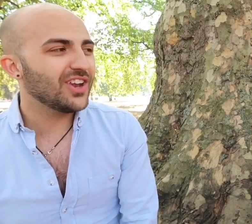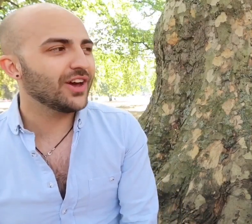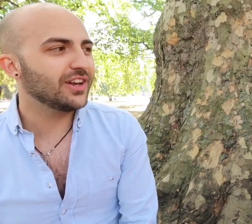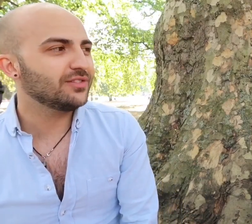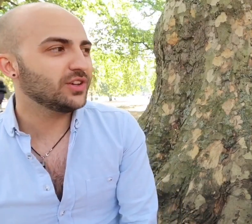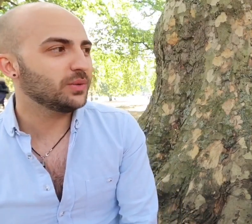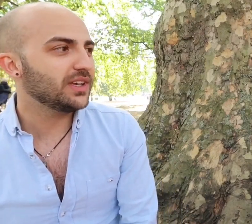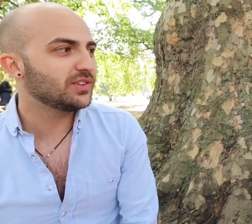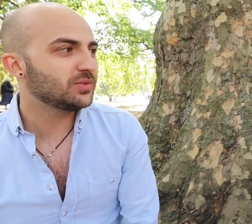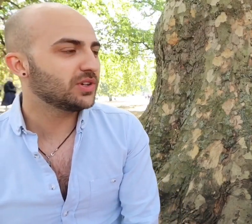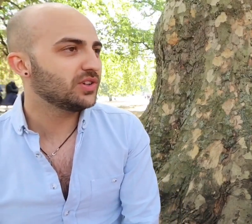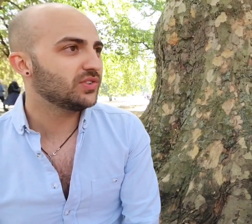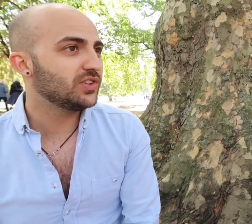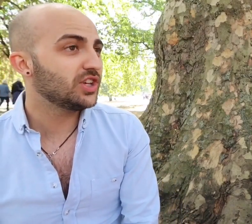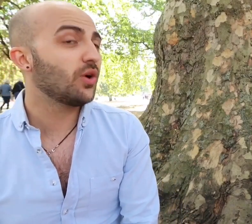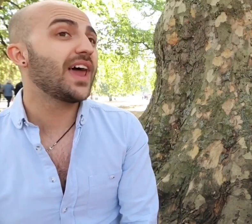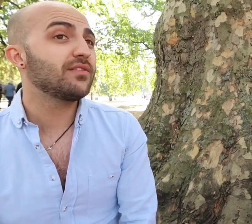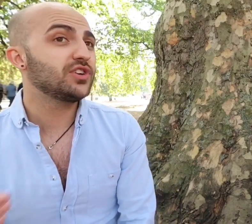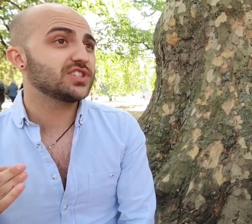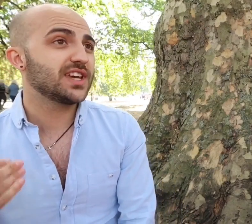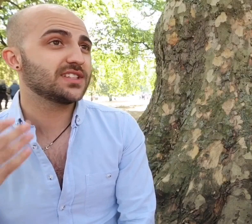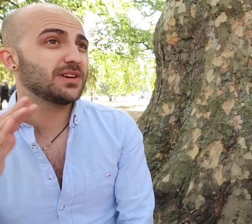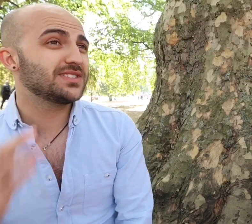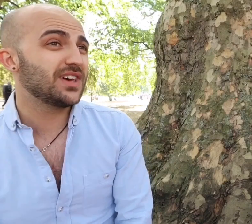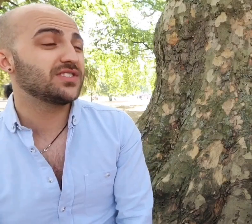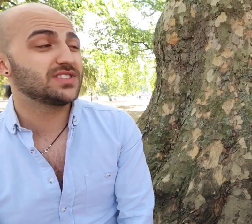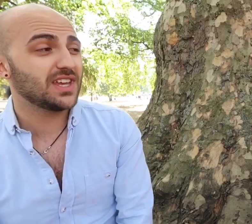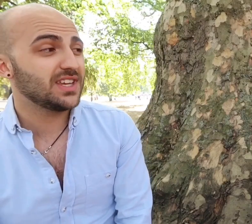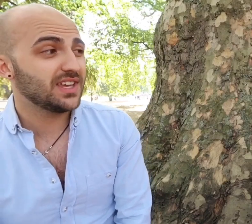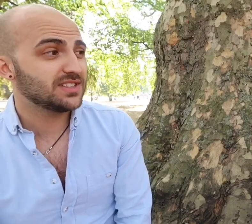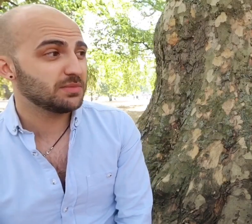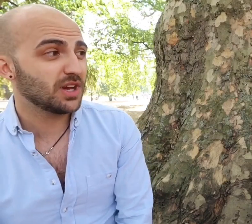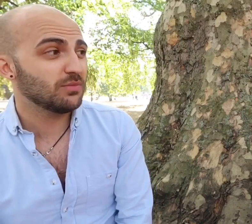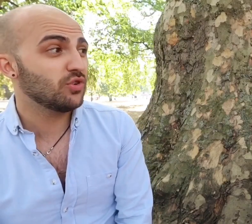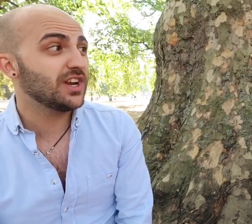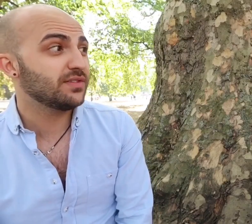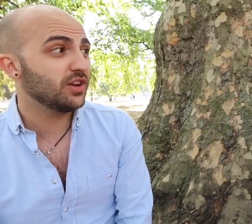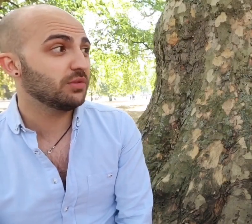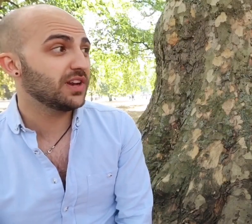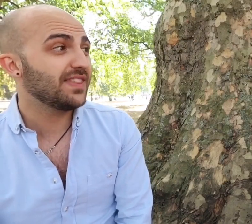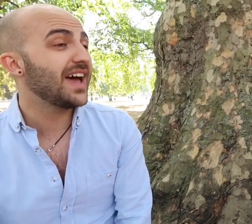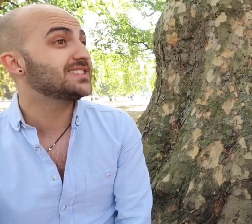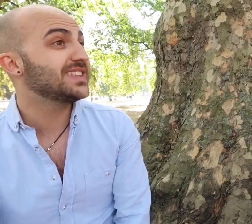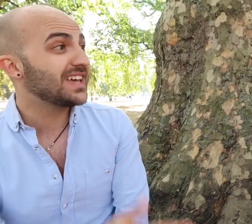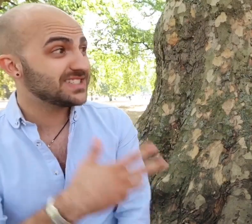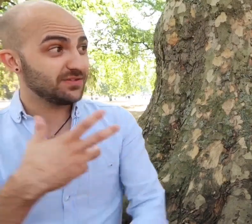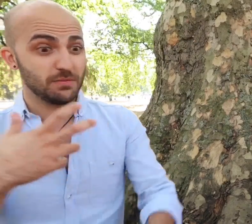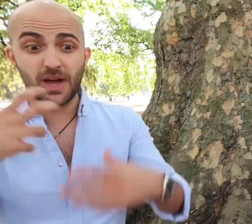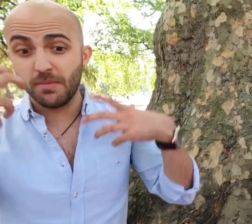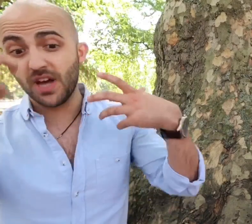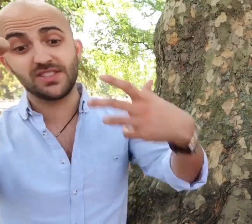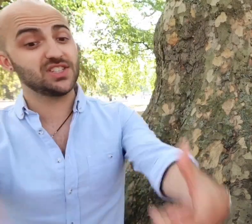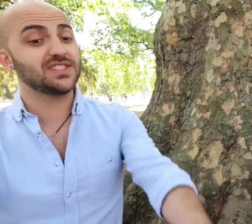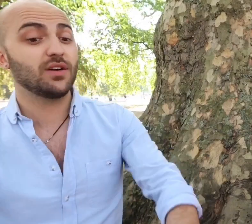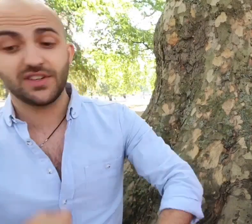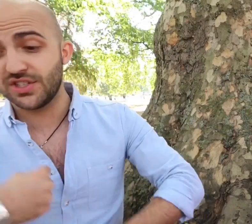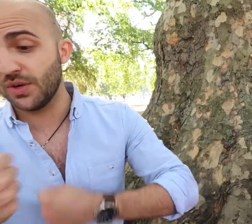learn in a few weeks because you know on average it takes about seven to ten years to become really fluent and that's that's even by immersing yourself into the